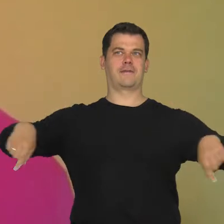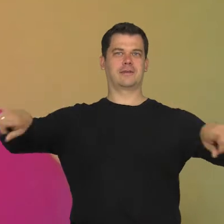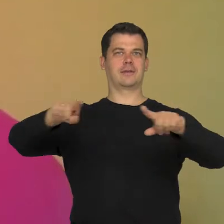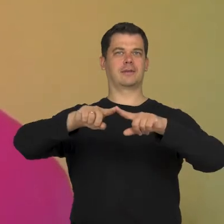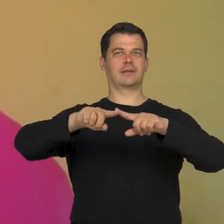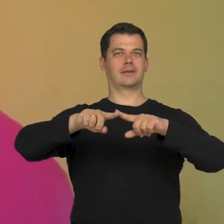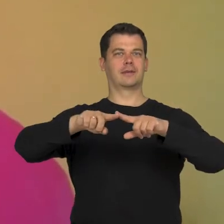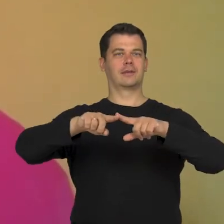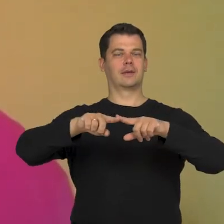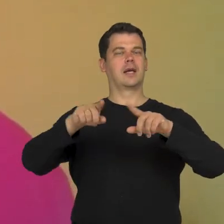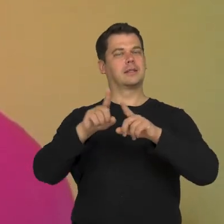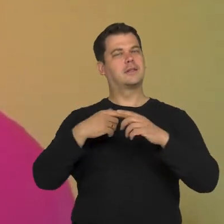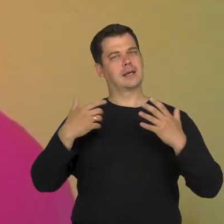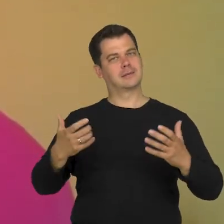I would like to point out